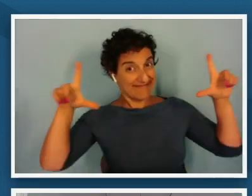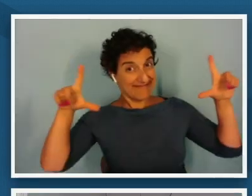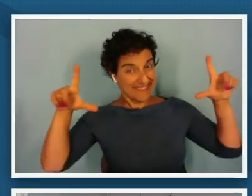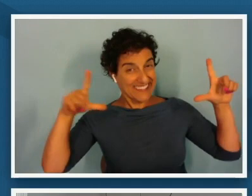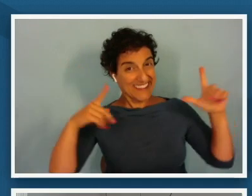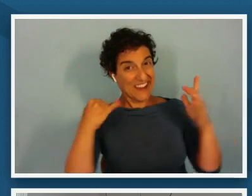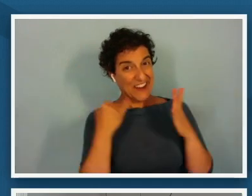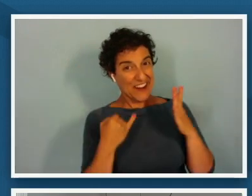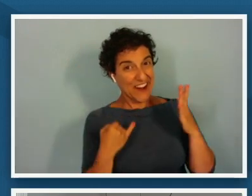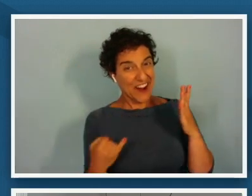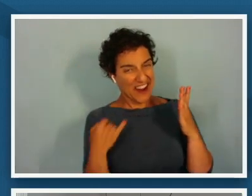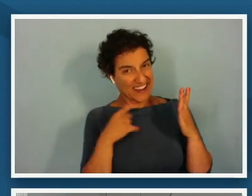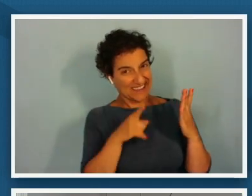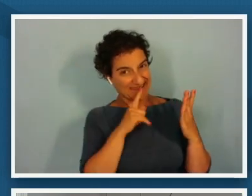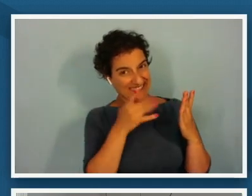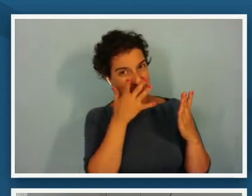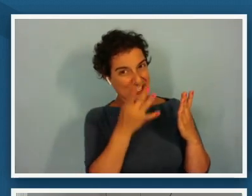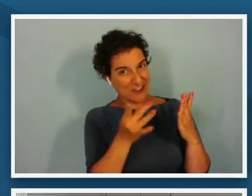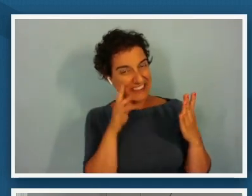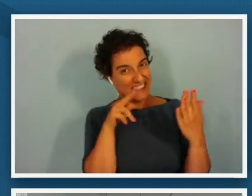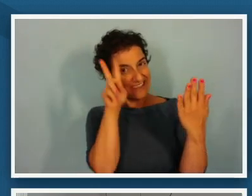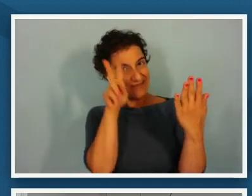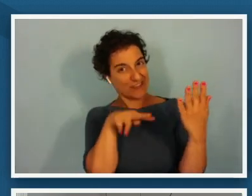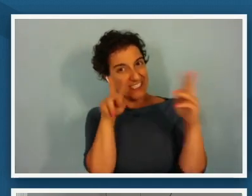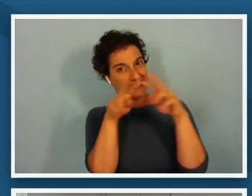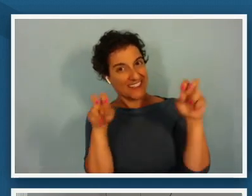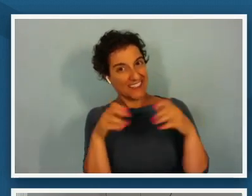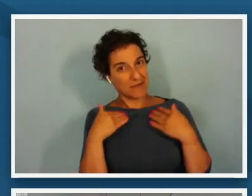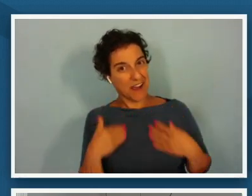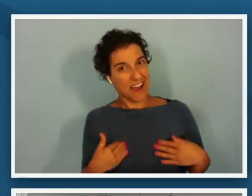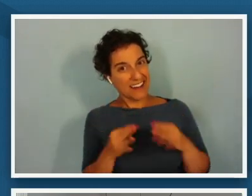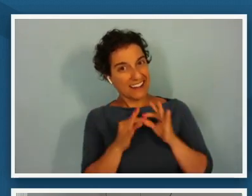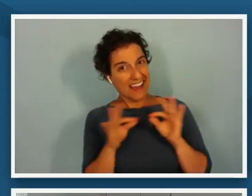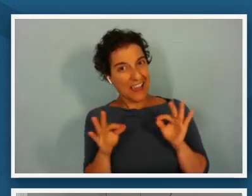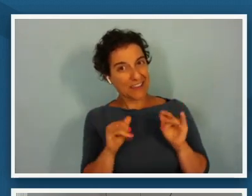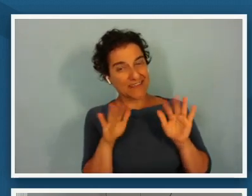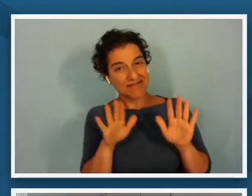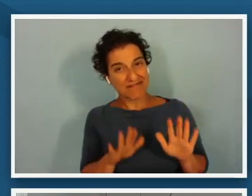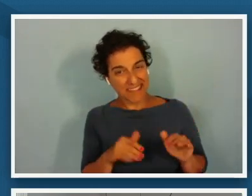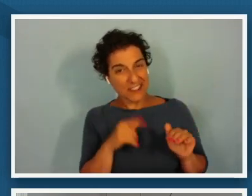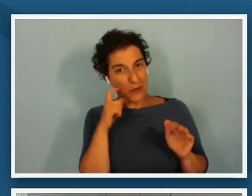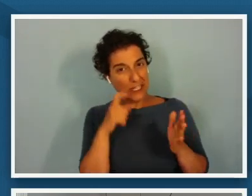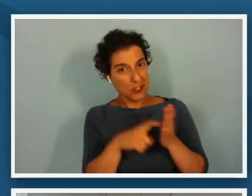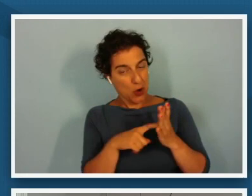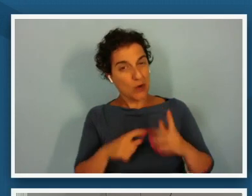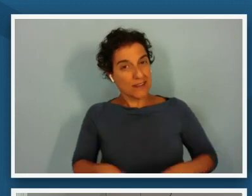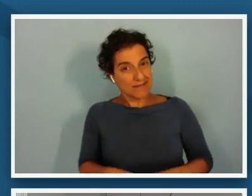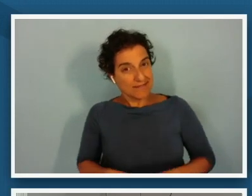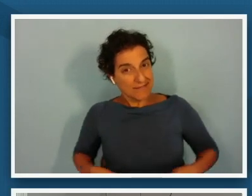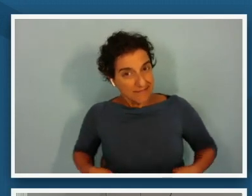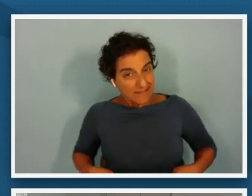reader of body language that's fantastic thank you for that so we're noticing an